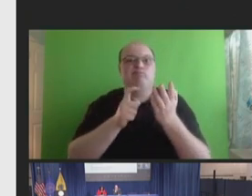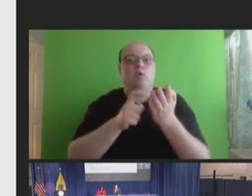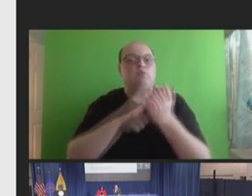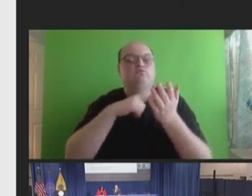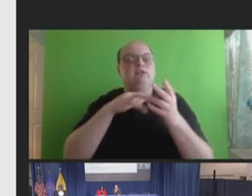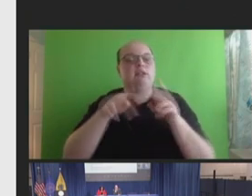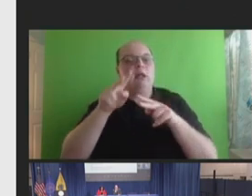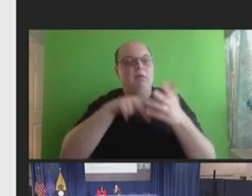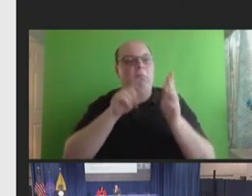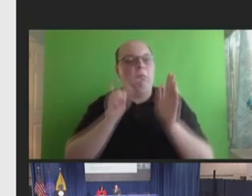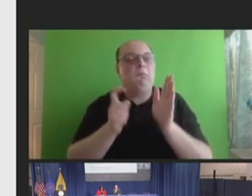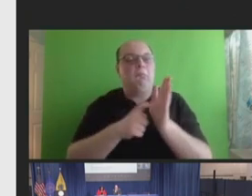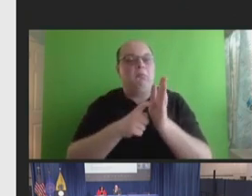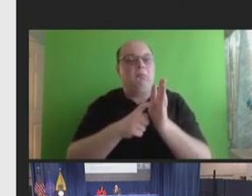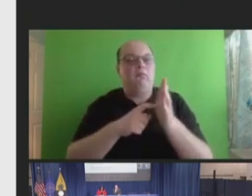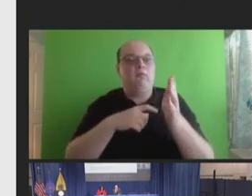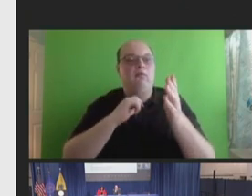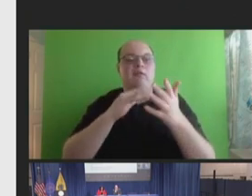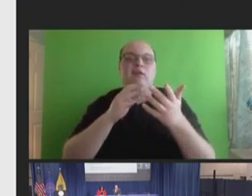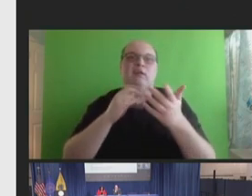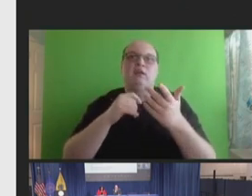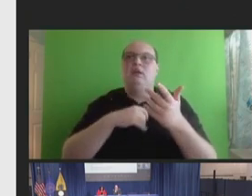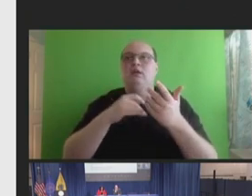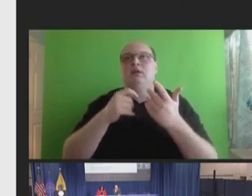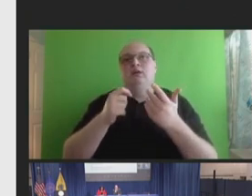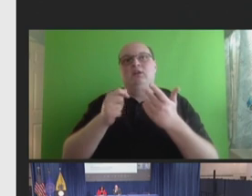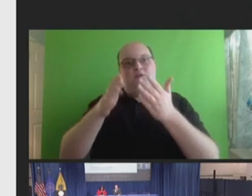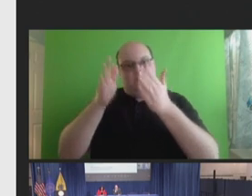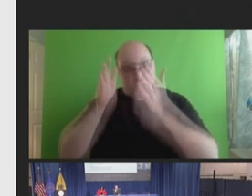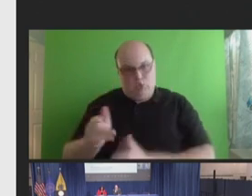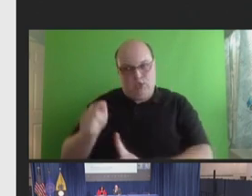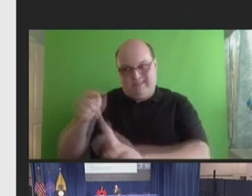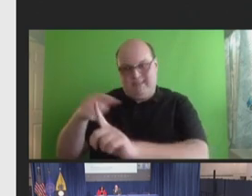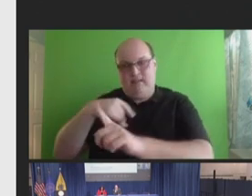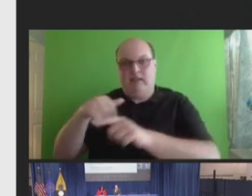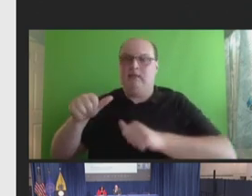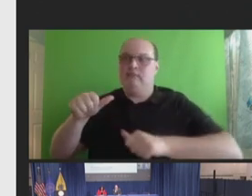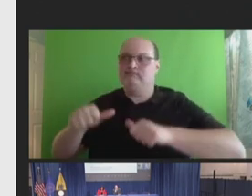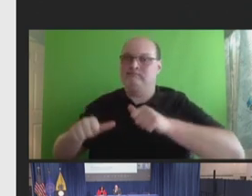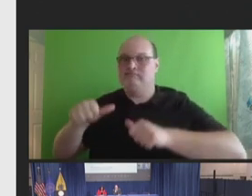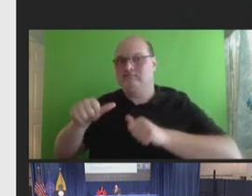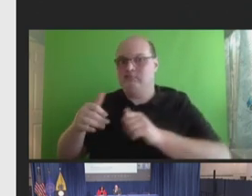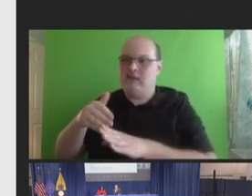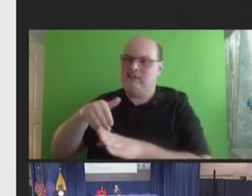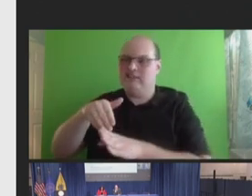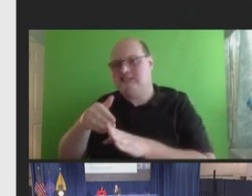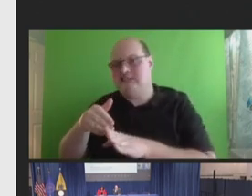what will take someone who is hesitant or take someone who is fatigued and probably